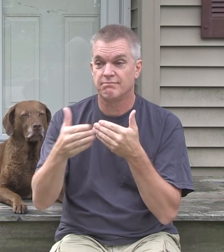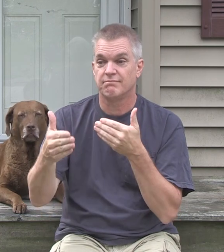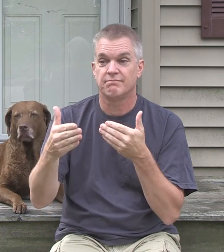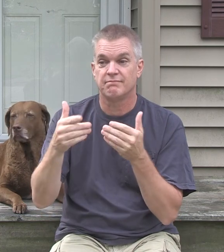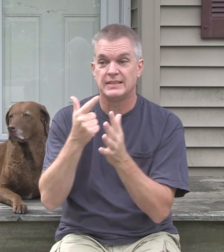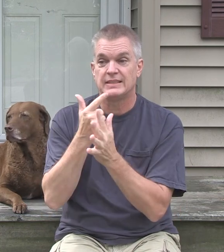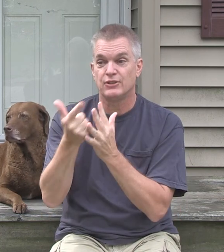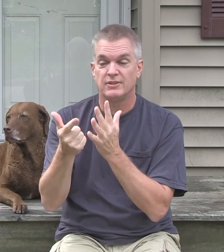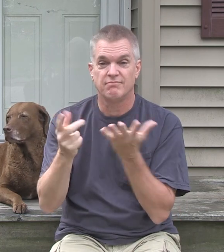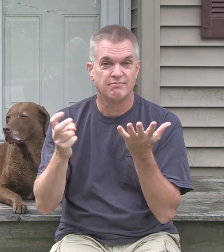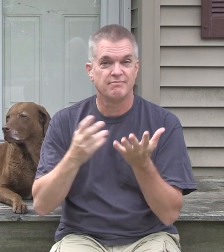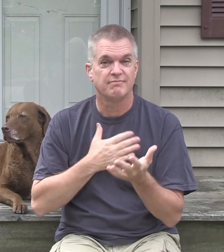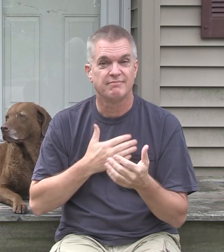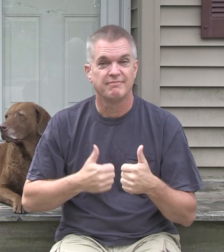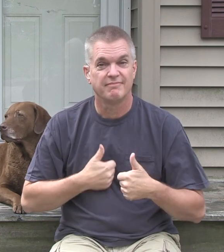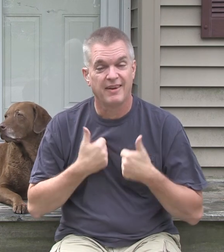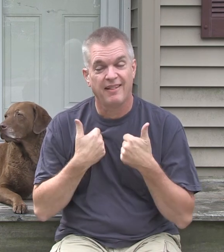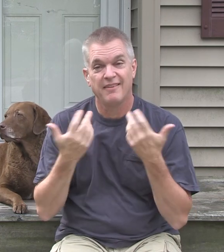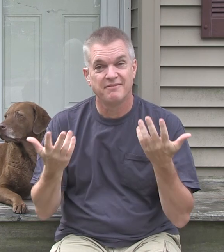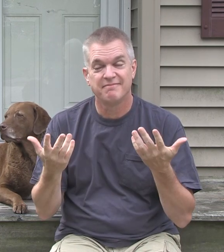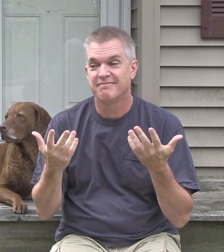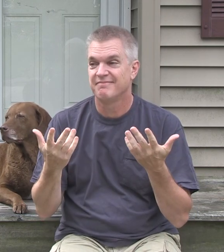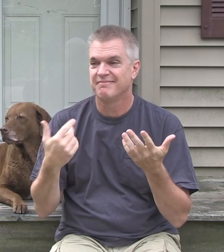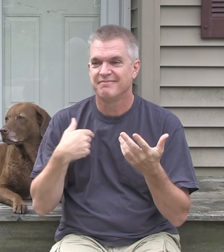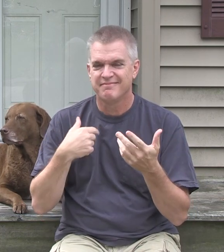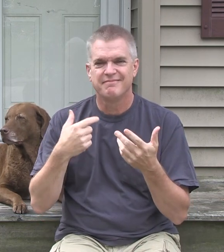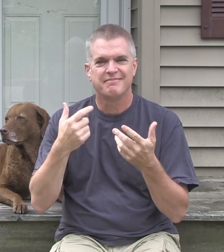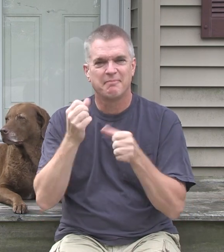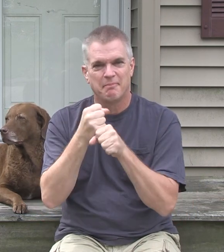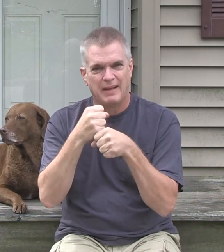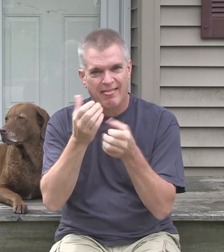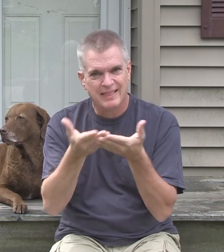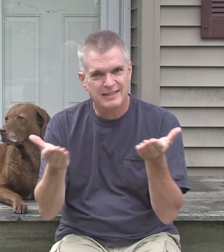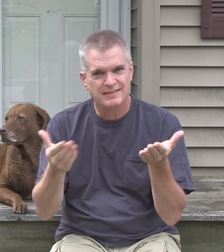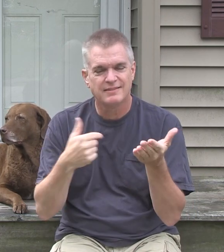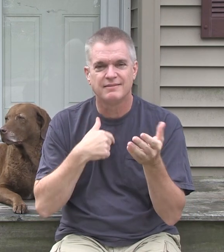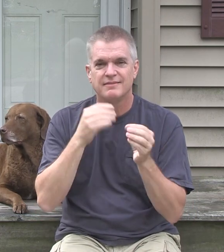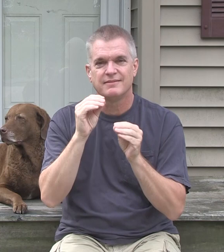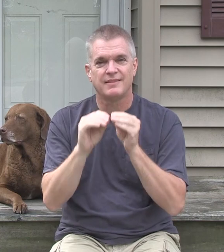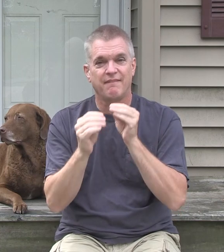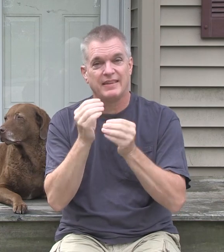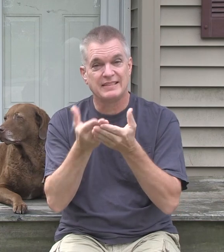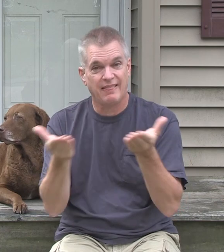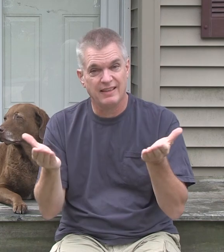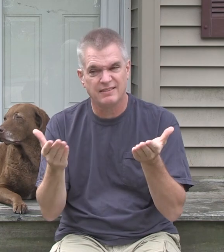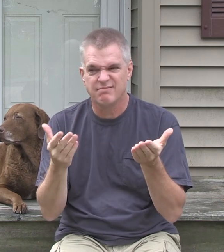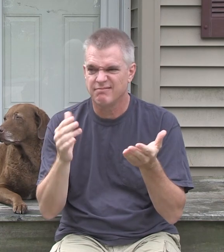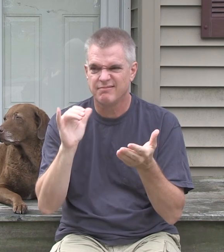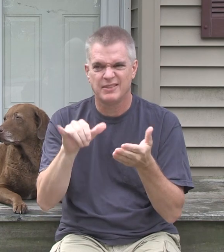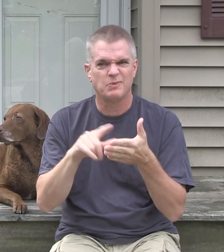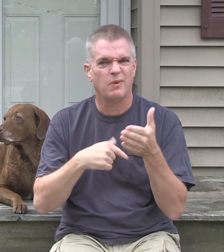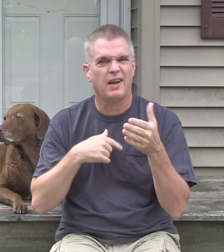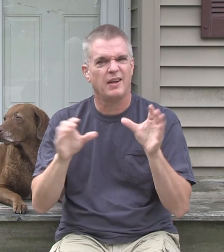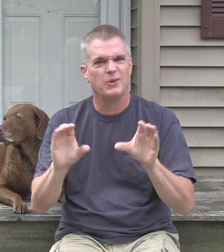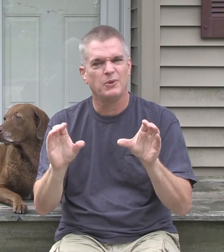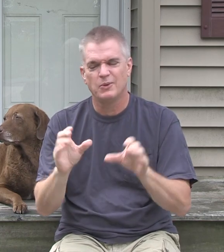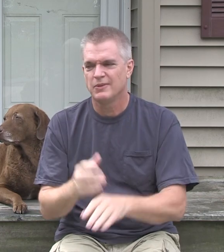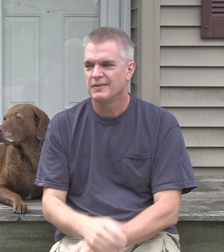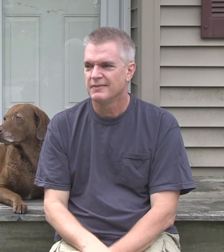So, this series ... is My Life. I make things, I fix things. That's what I do.